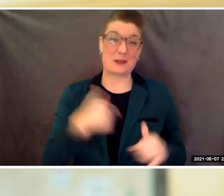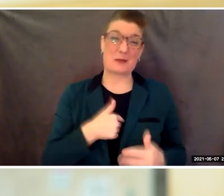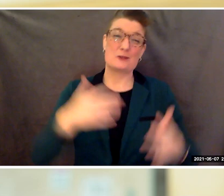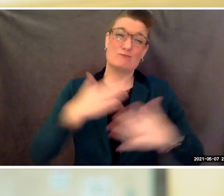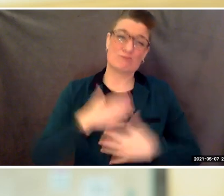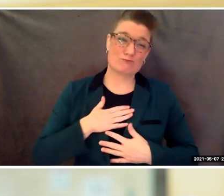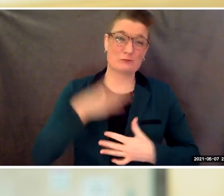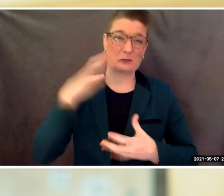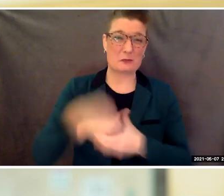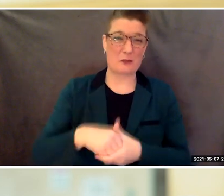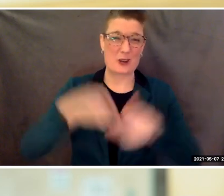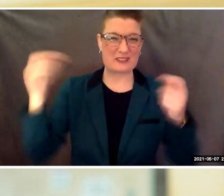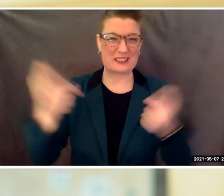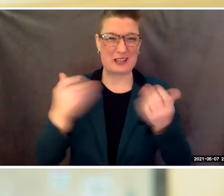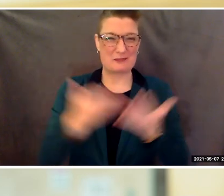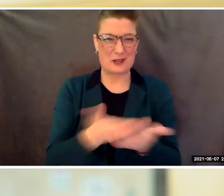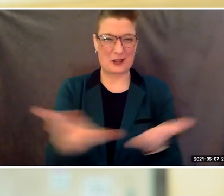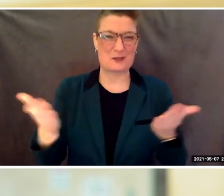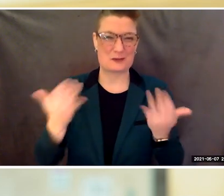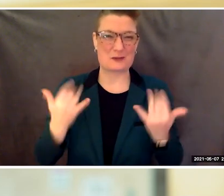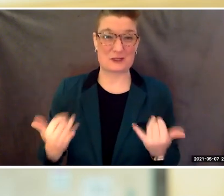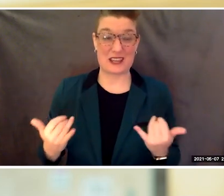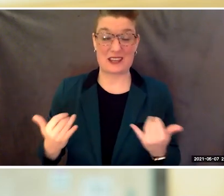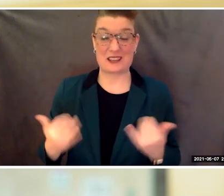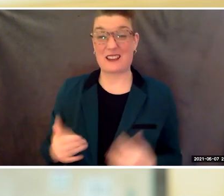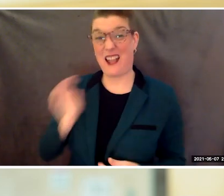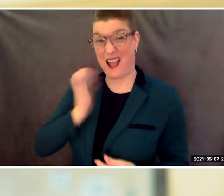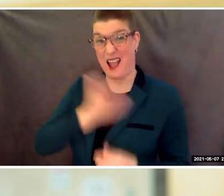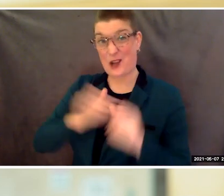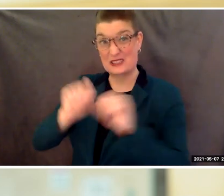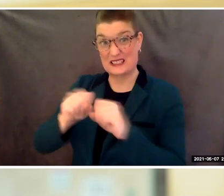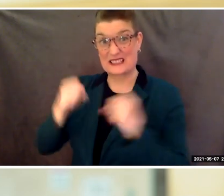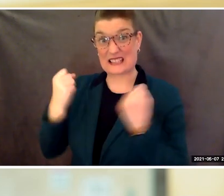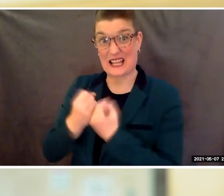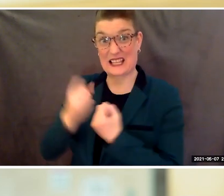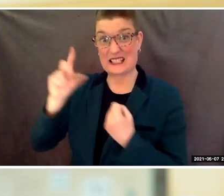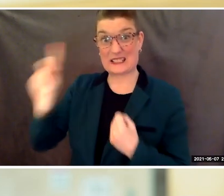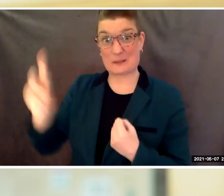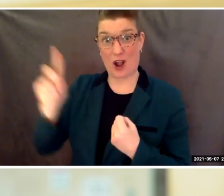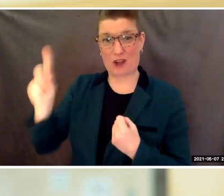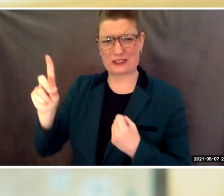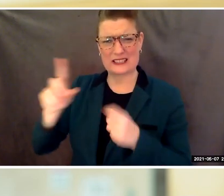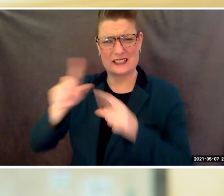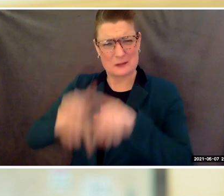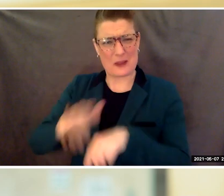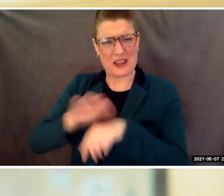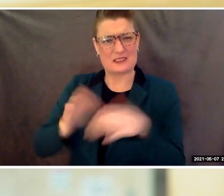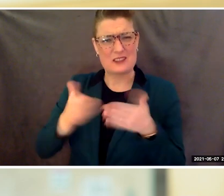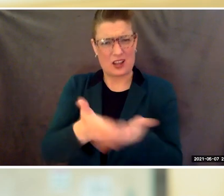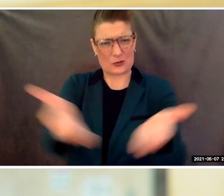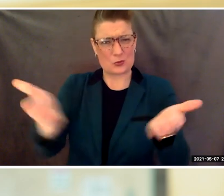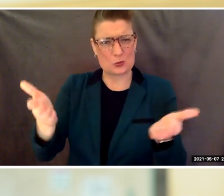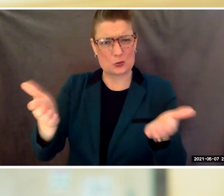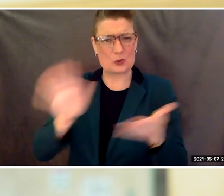The future of our democratic society rests in the hands, minds, and hearts of each and every one of you.